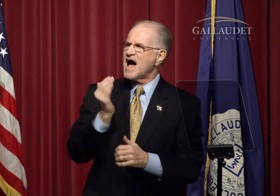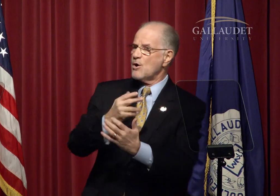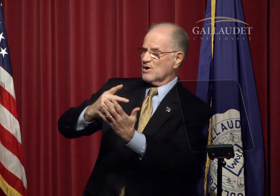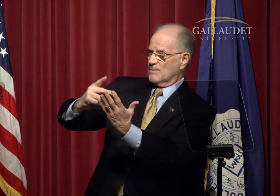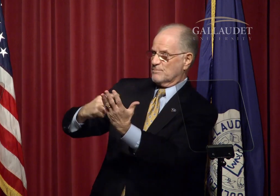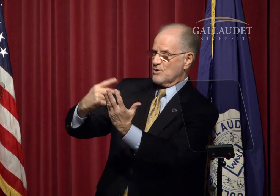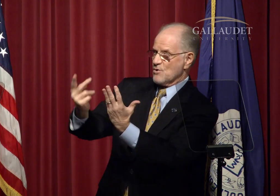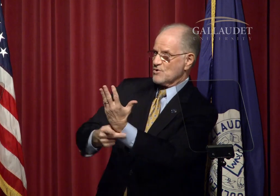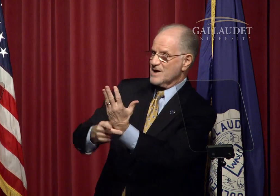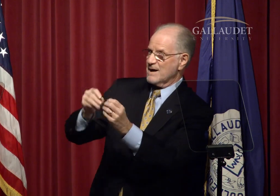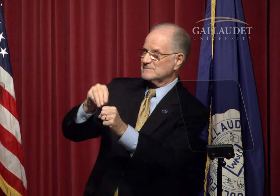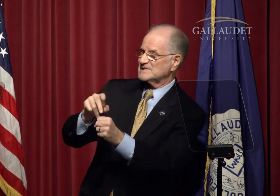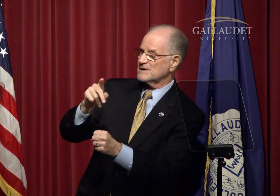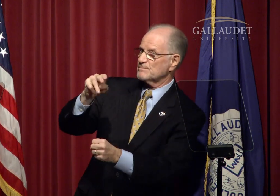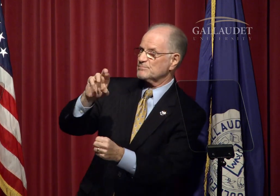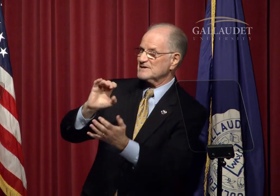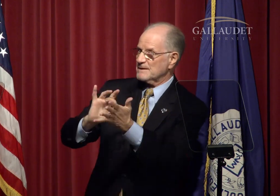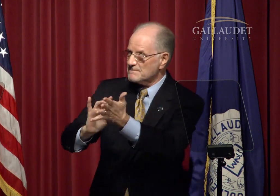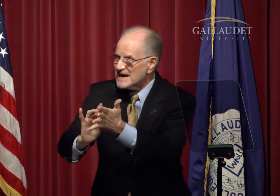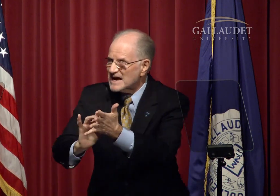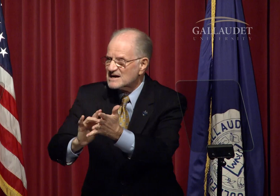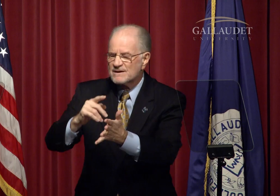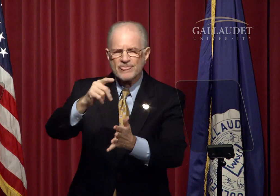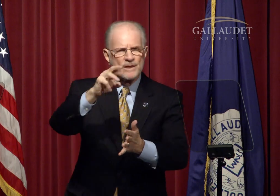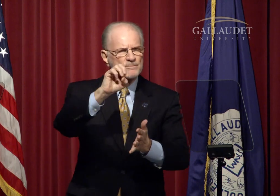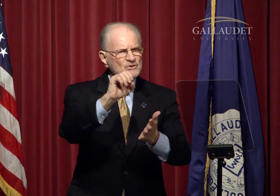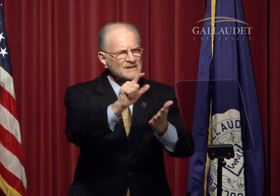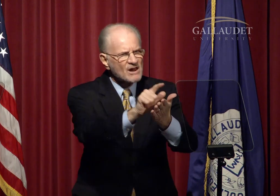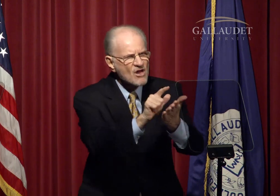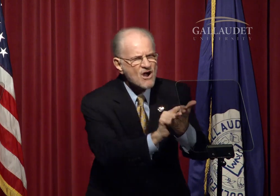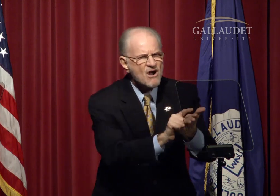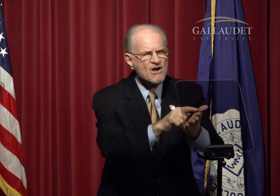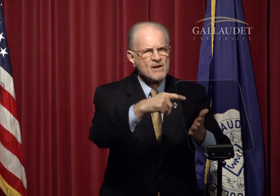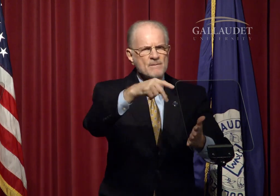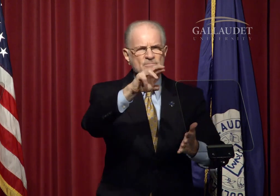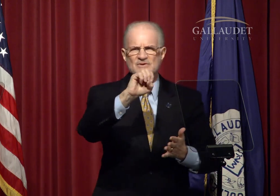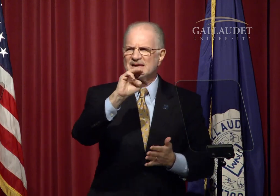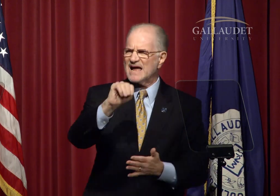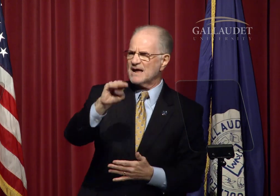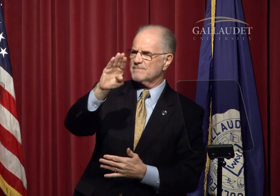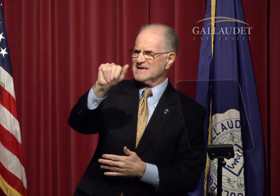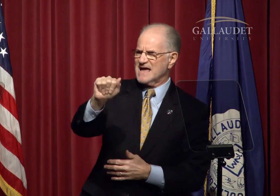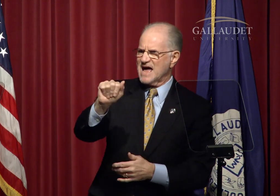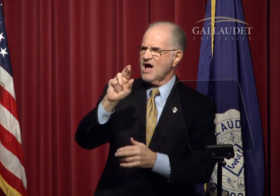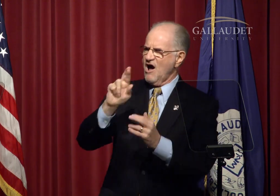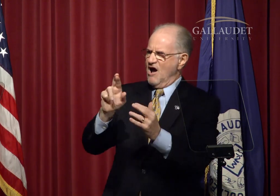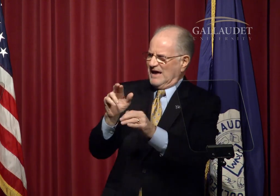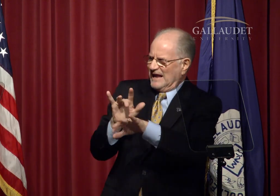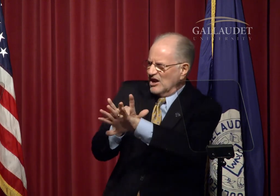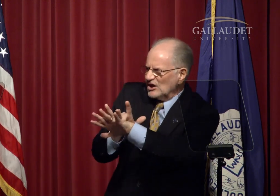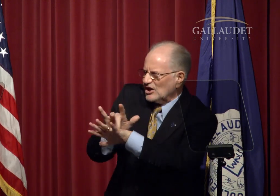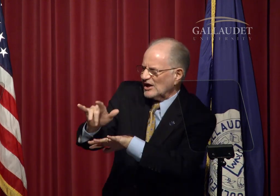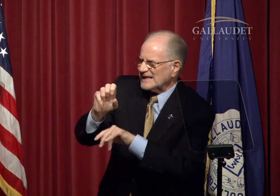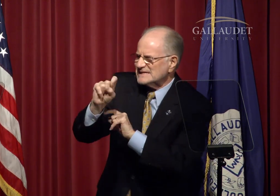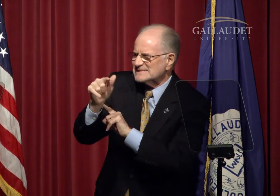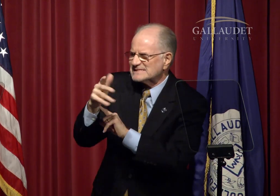Our programs in pre-med, pre-law, and pre-MBA